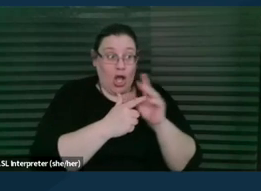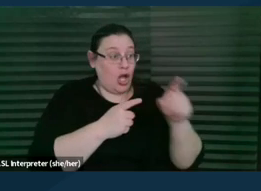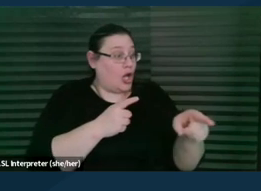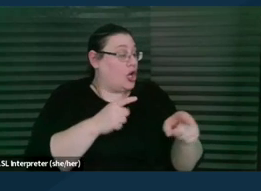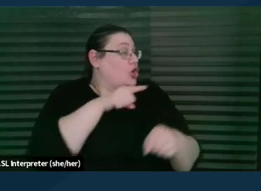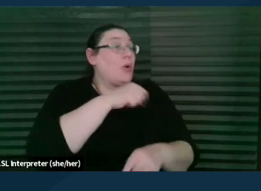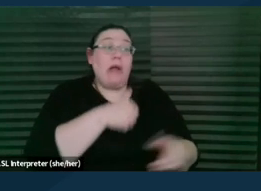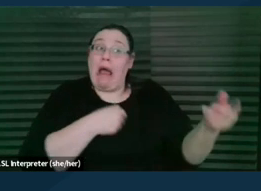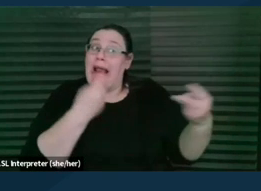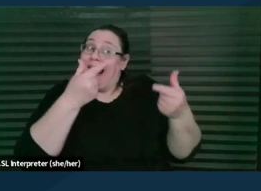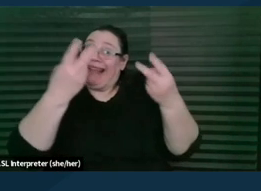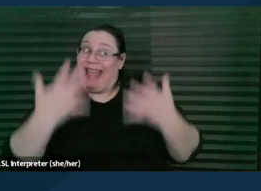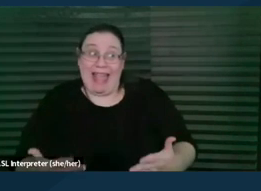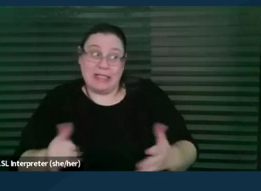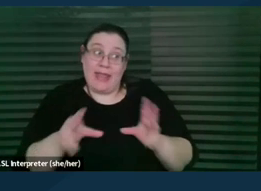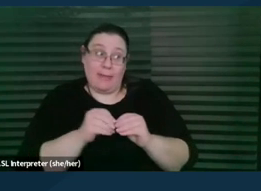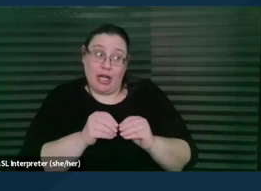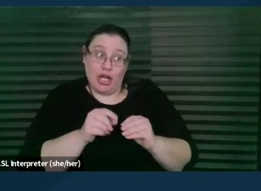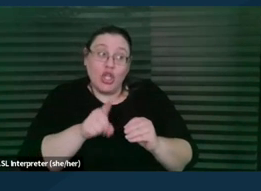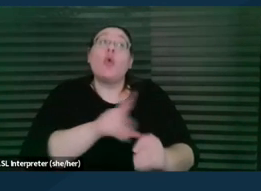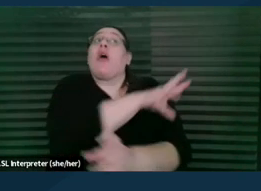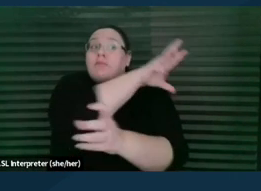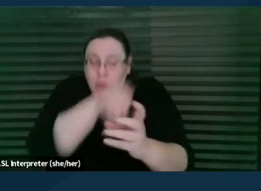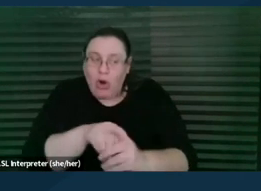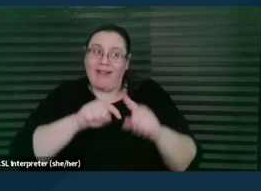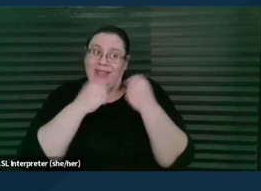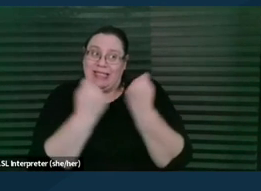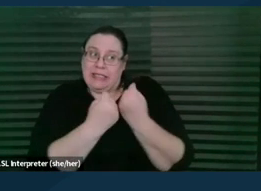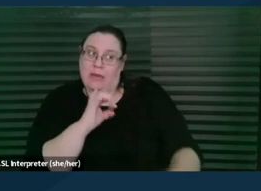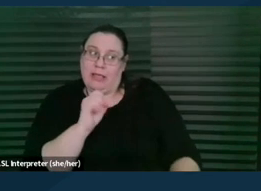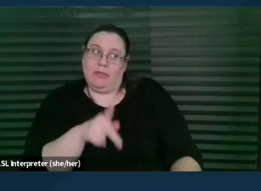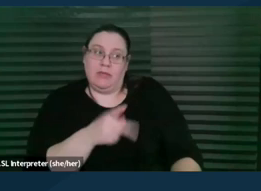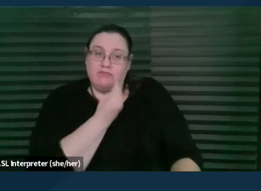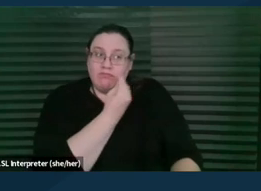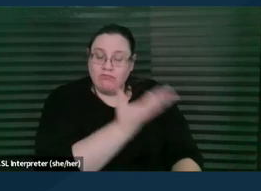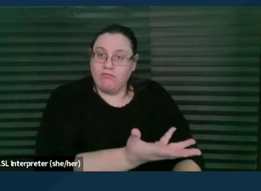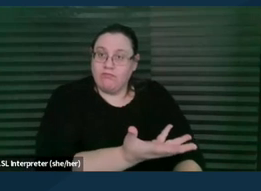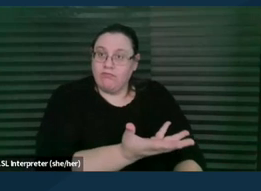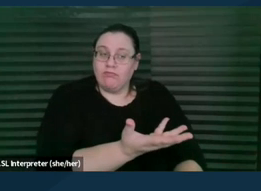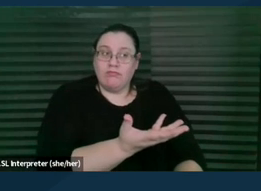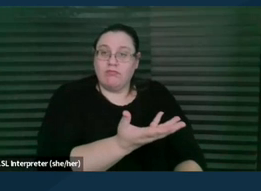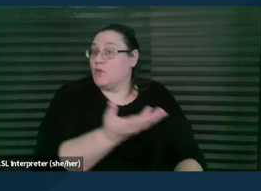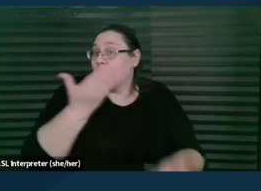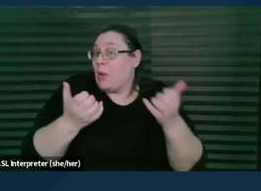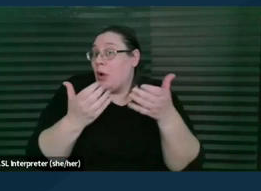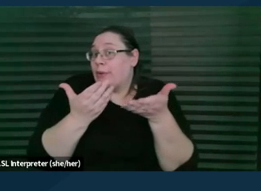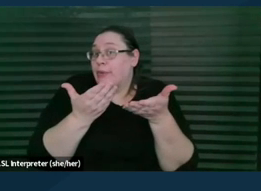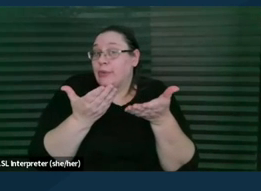You are an important part of the IEP team." And so, you know, you might wanna share with administrators